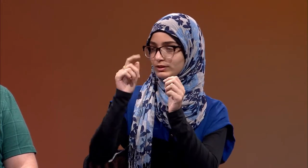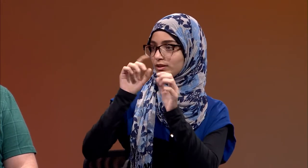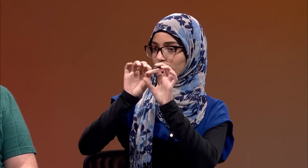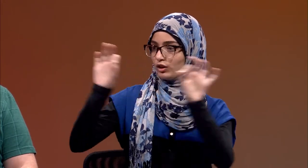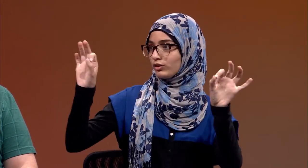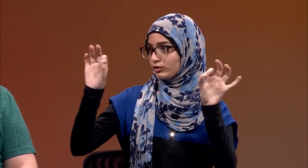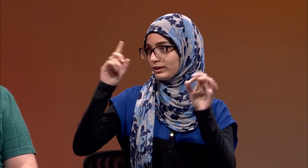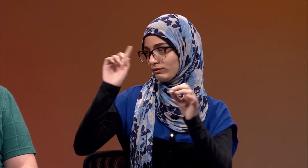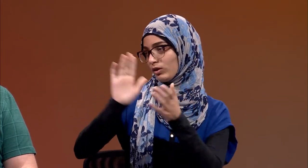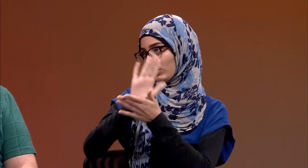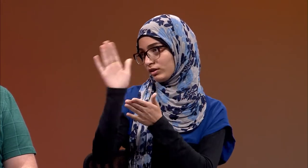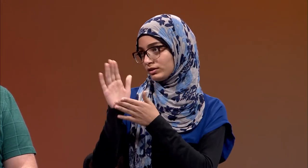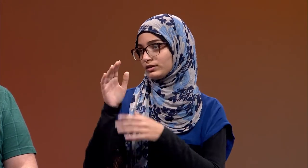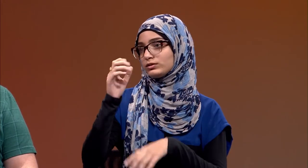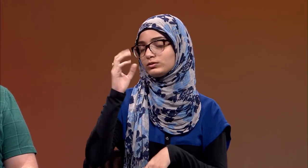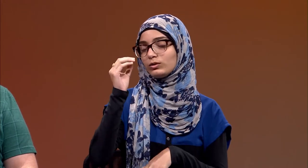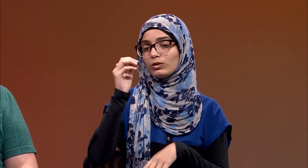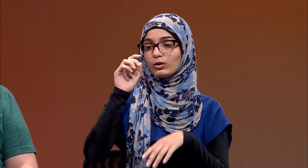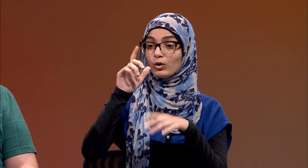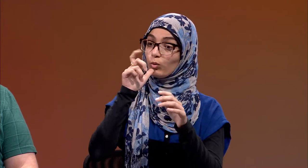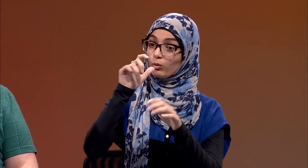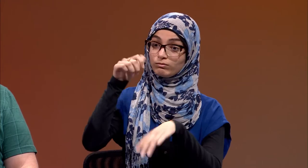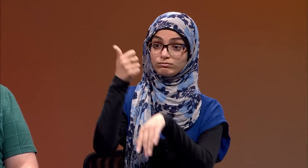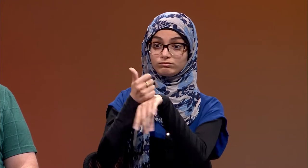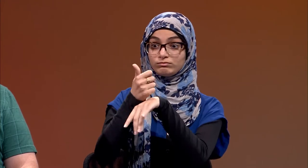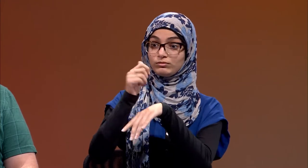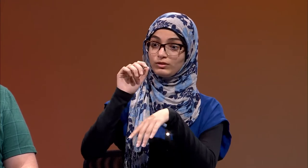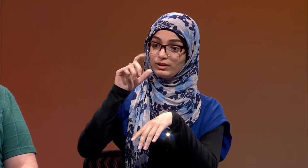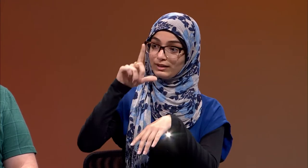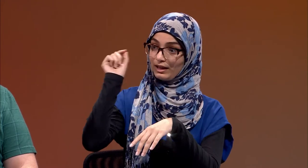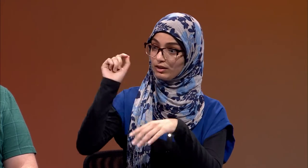to deaf students, primarily Gallaudet University,